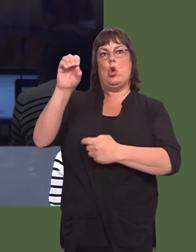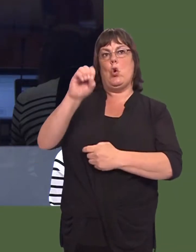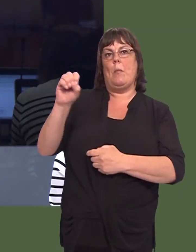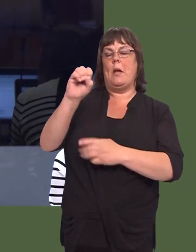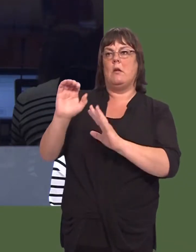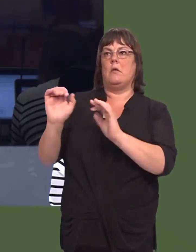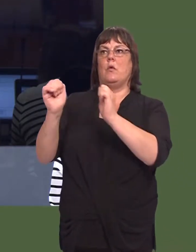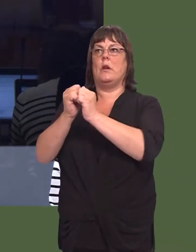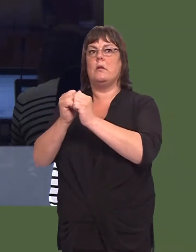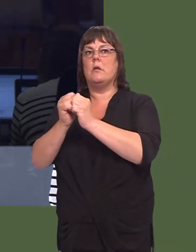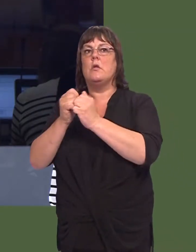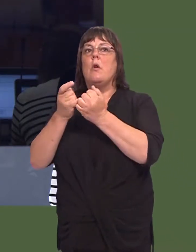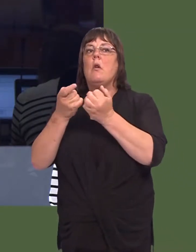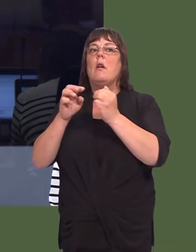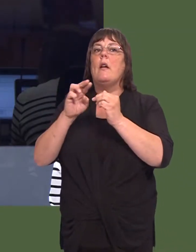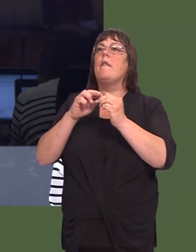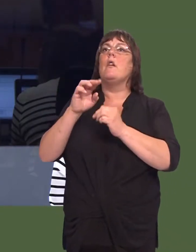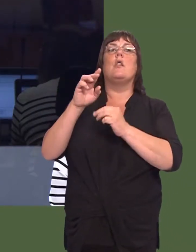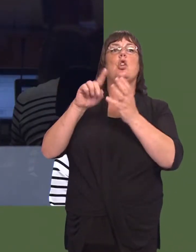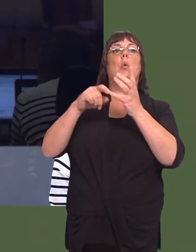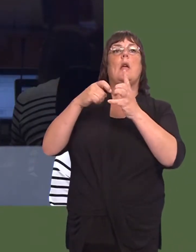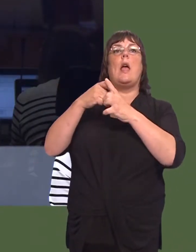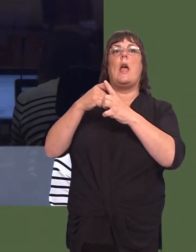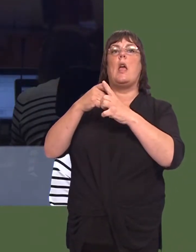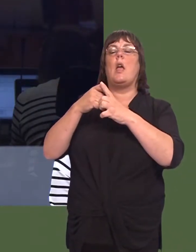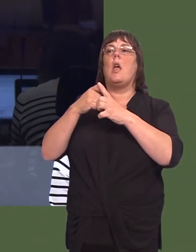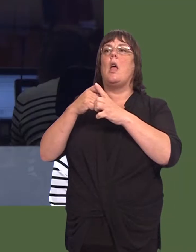y bloc economaidd yna cyn i gytundeb masnach newydd gael ei lofnodi.